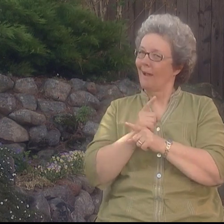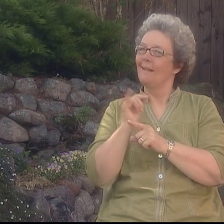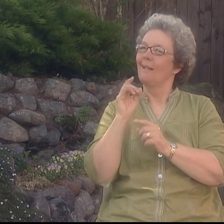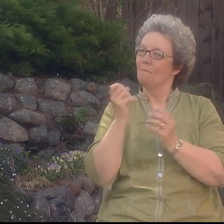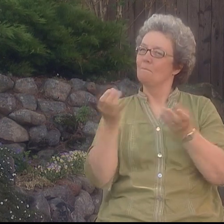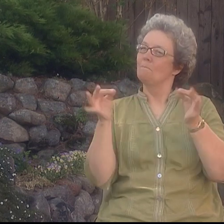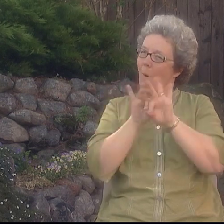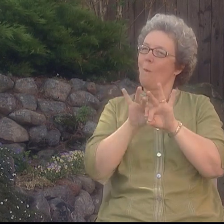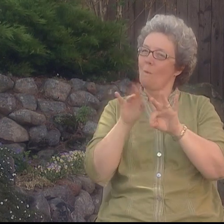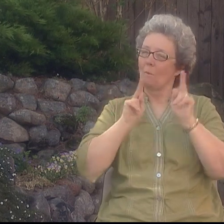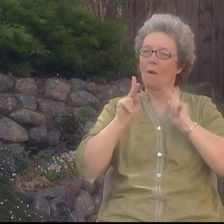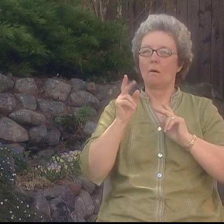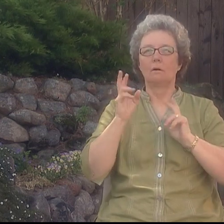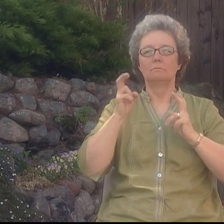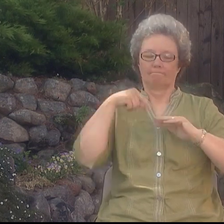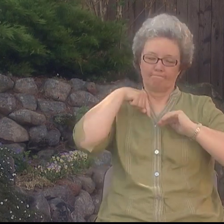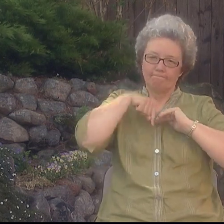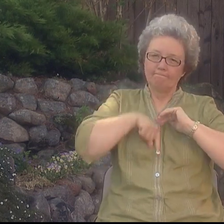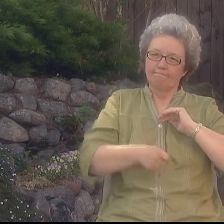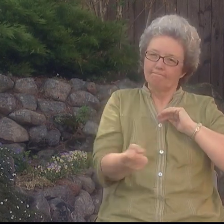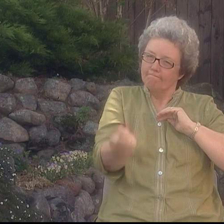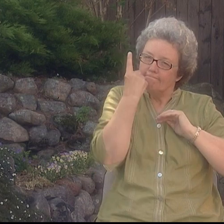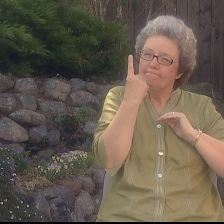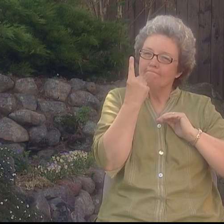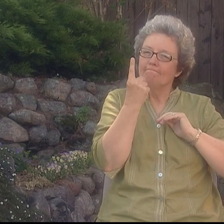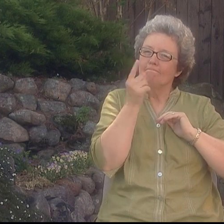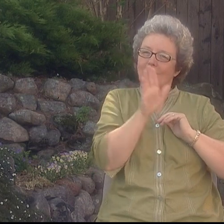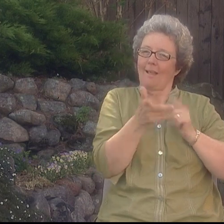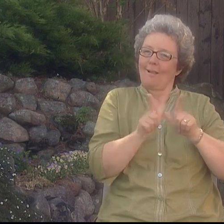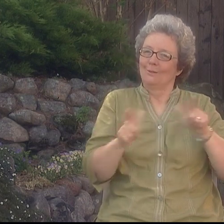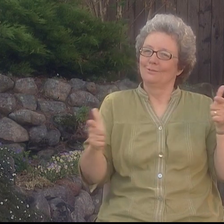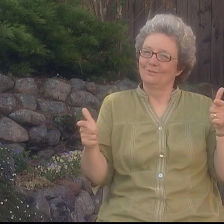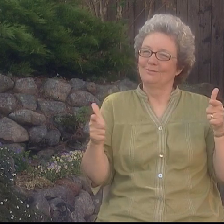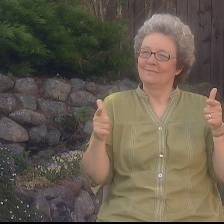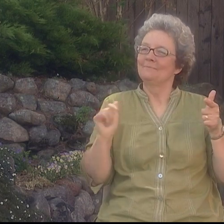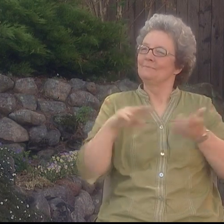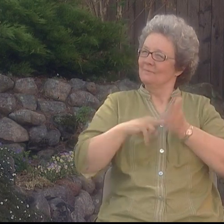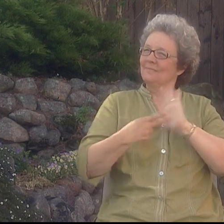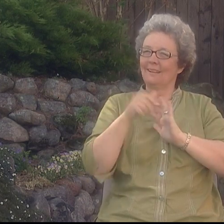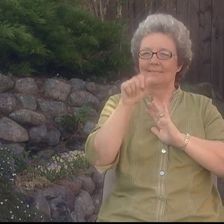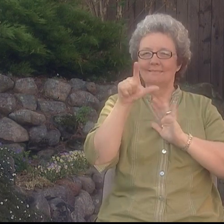It's so true, and it's crucial. As we dive deep into ASL as a language,